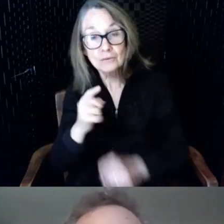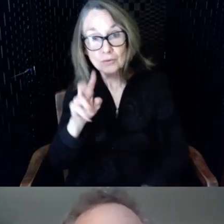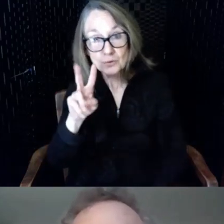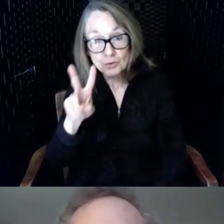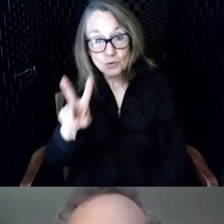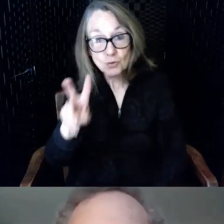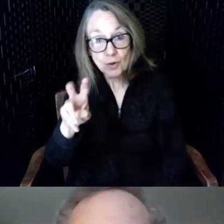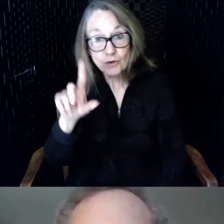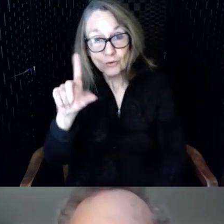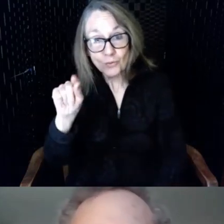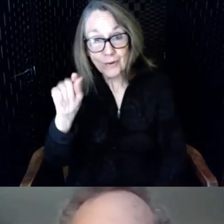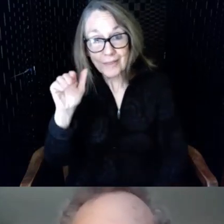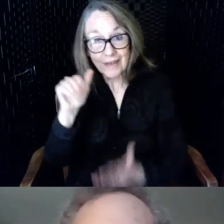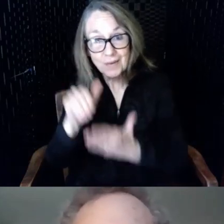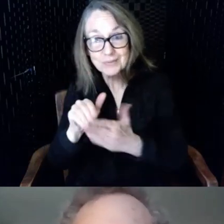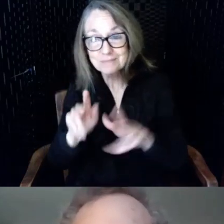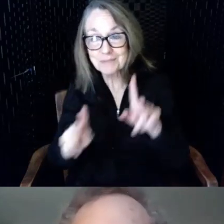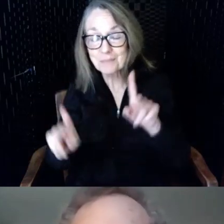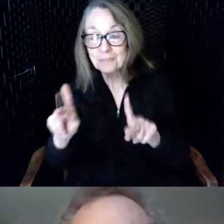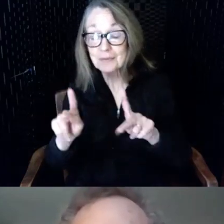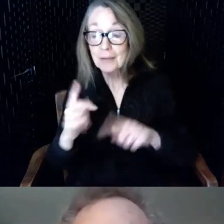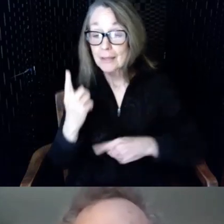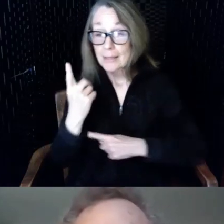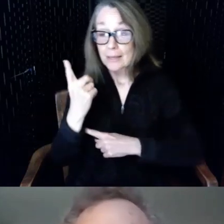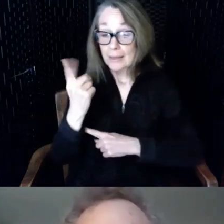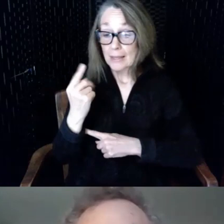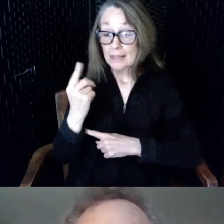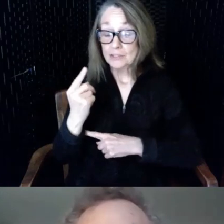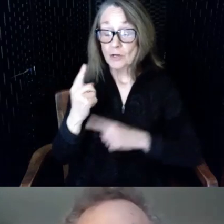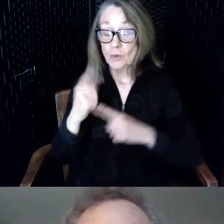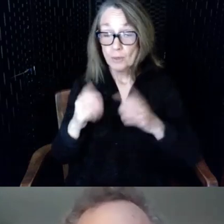were last year when we were doing a long-range plan and looking at our 2018